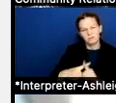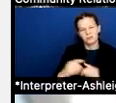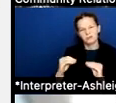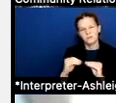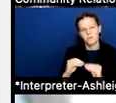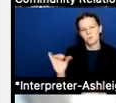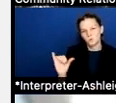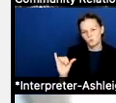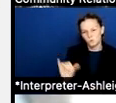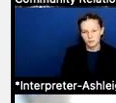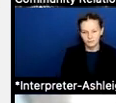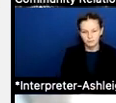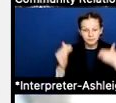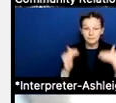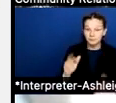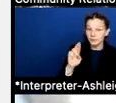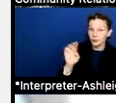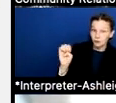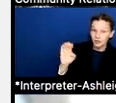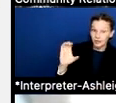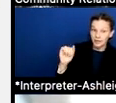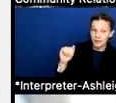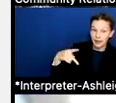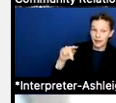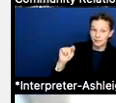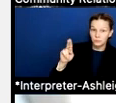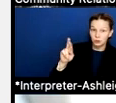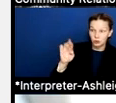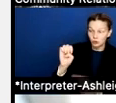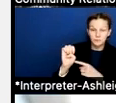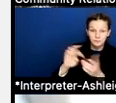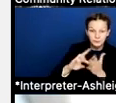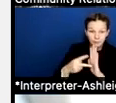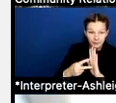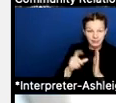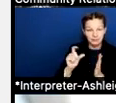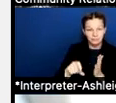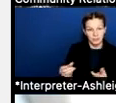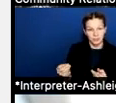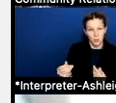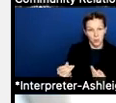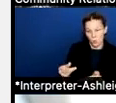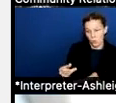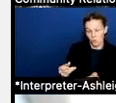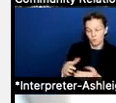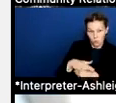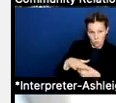What is recapture? Texas recapture system requires the state to transfer local property tax dollars from districts with the highest level